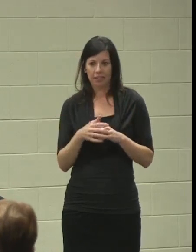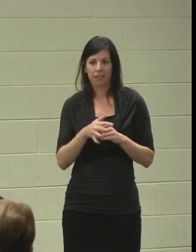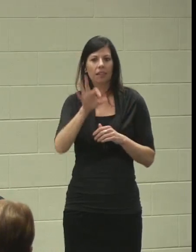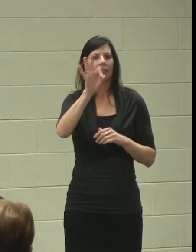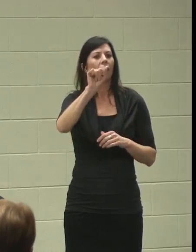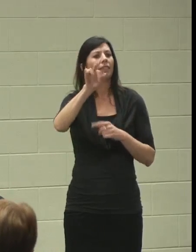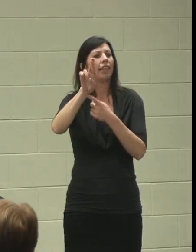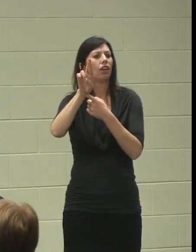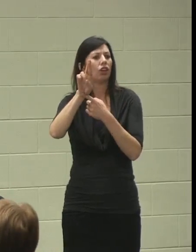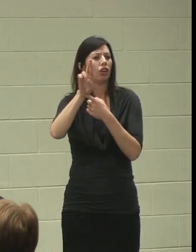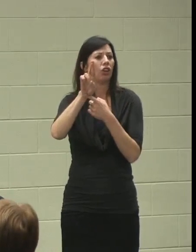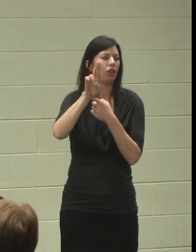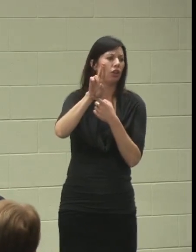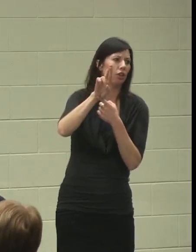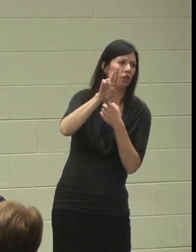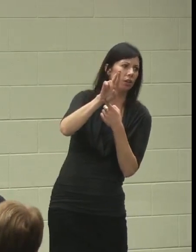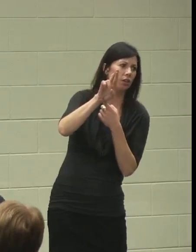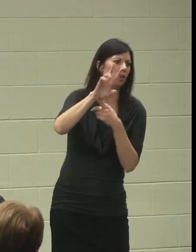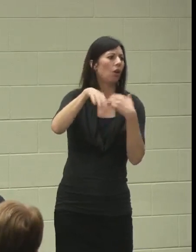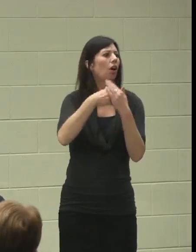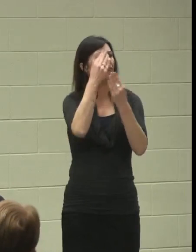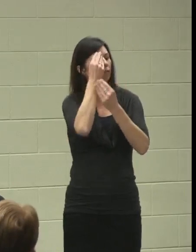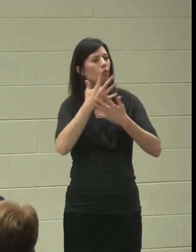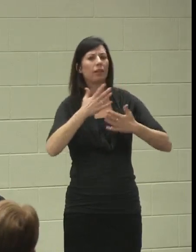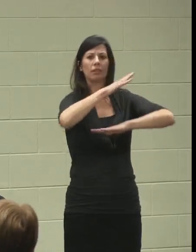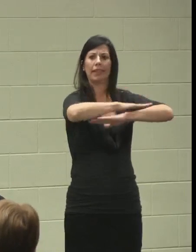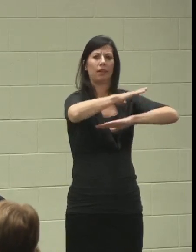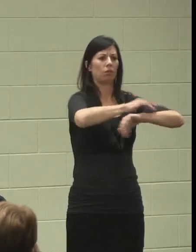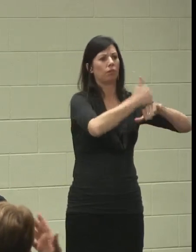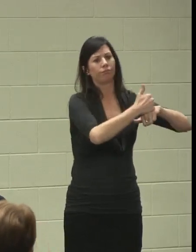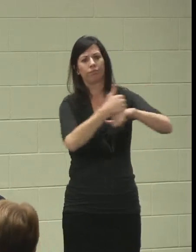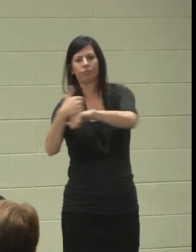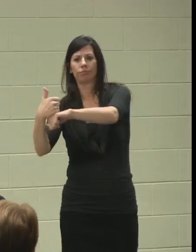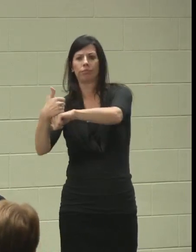that had all of the informational stands together, so that, as a parent, you can walk in